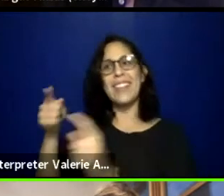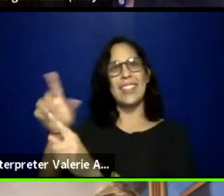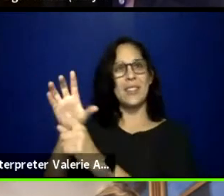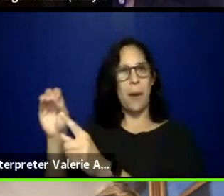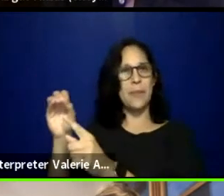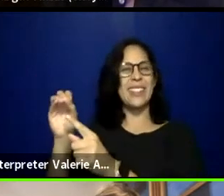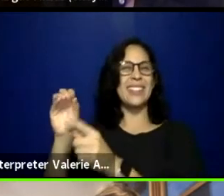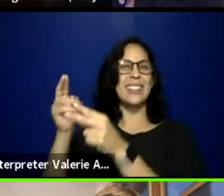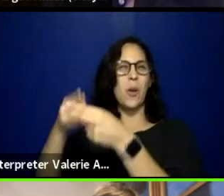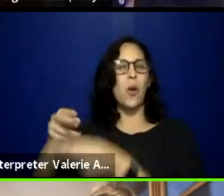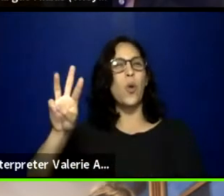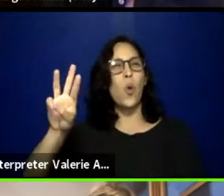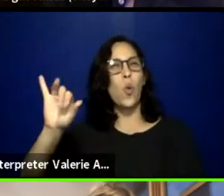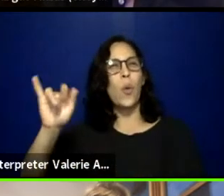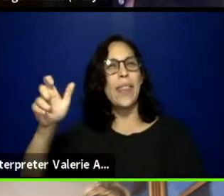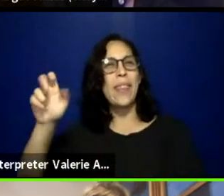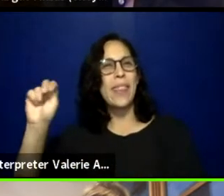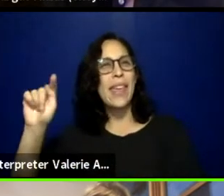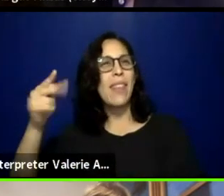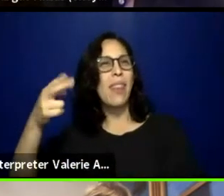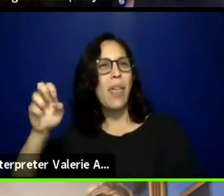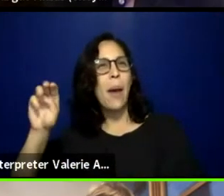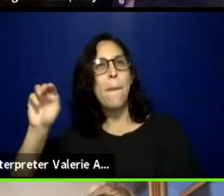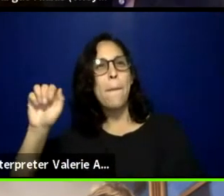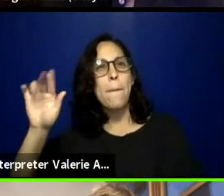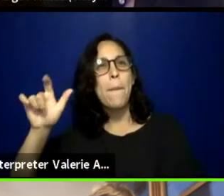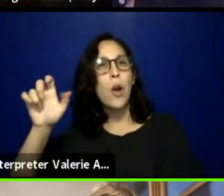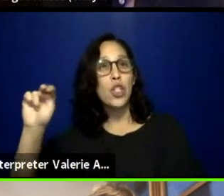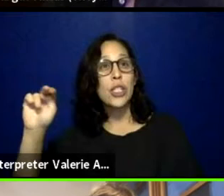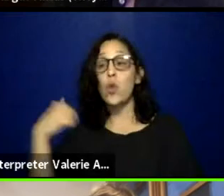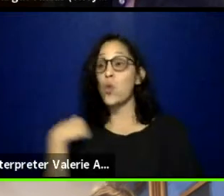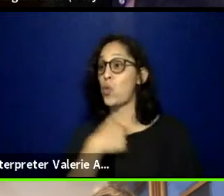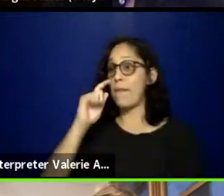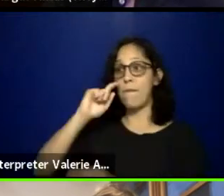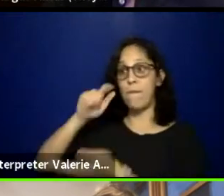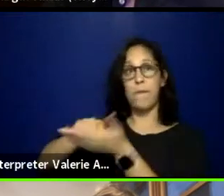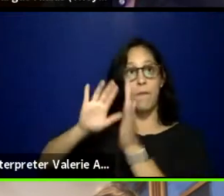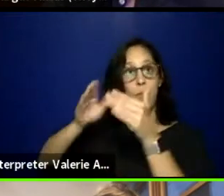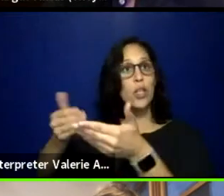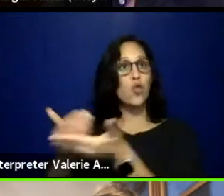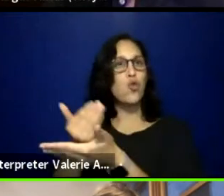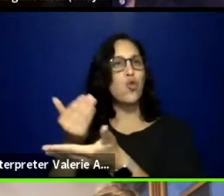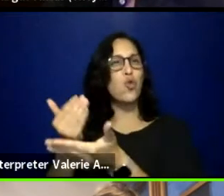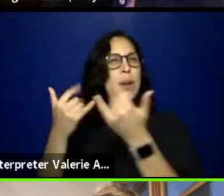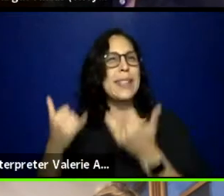and we focus on new works and contemporary plays. And as you know, just being open,